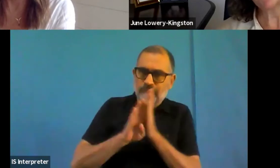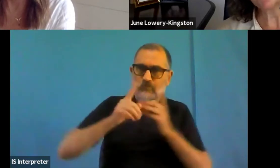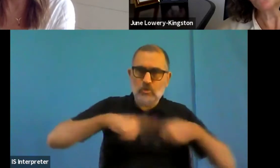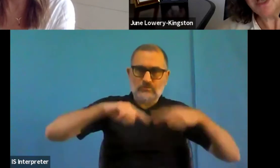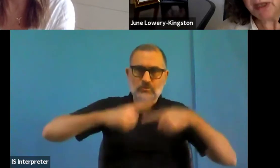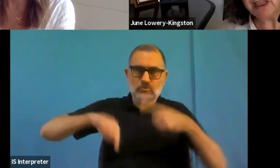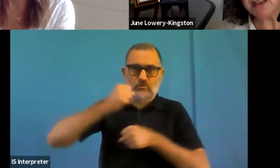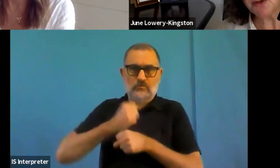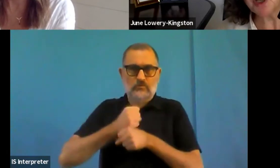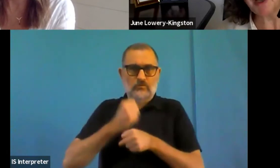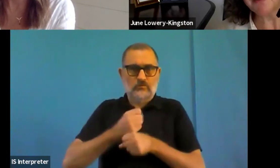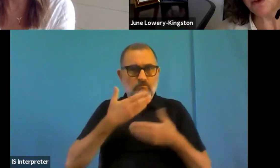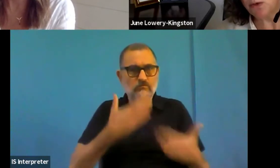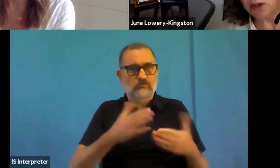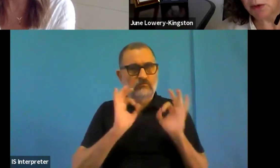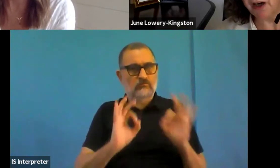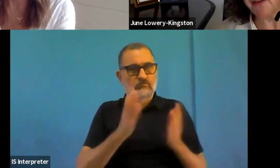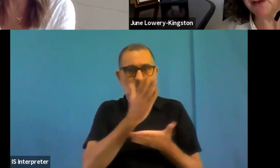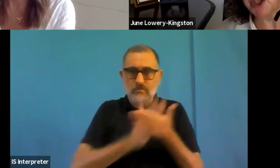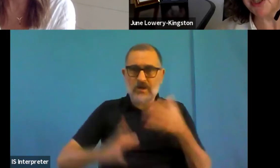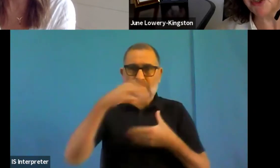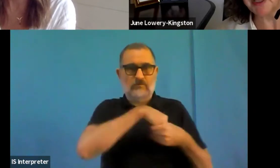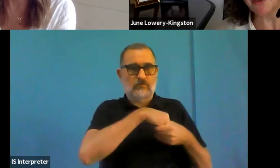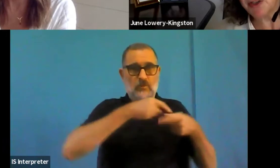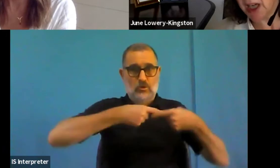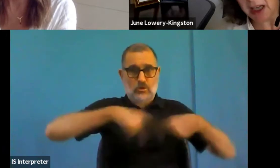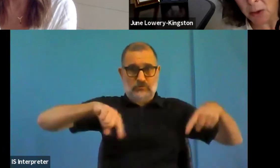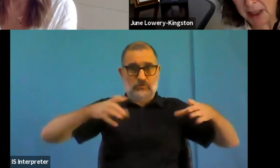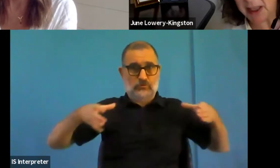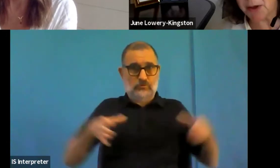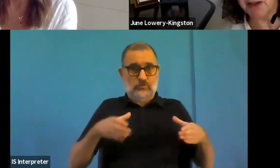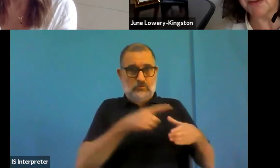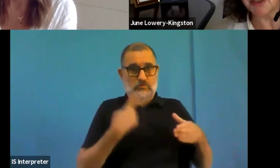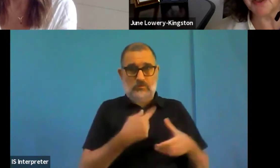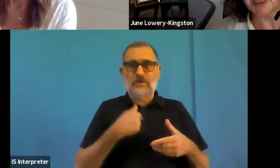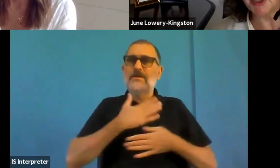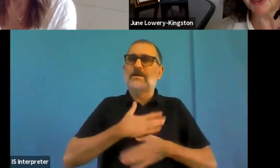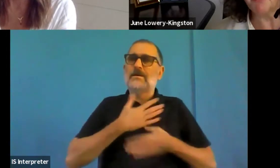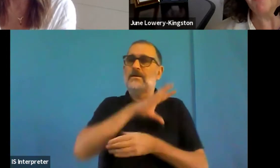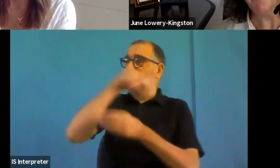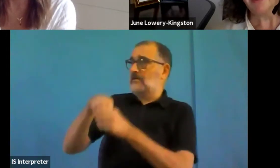and that we meet to talk about all the work that the Commission is doing on tackling all six grounds of discrimination.